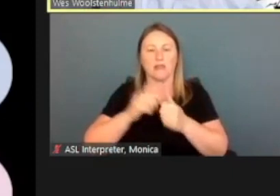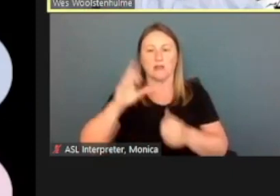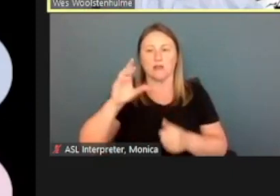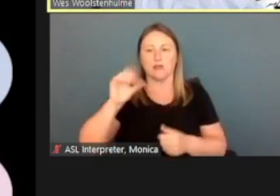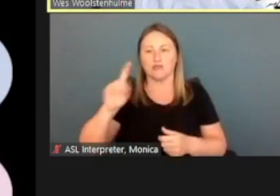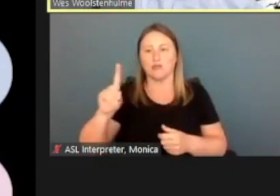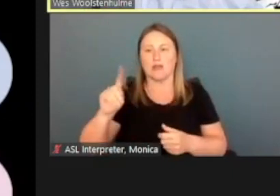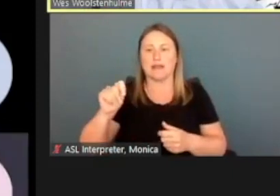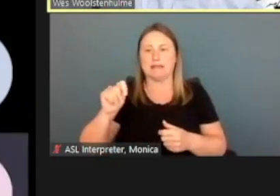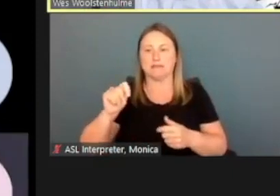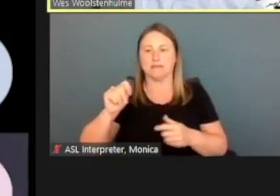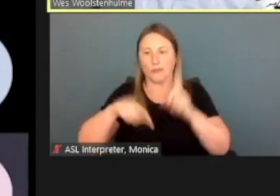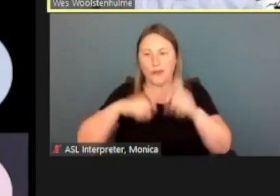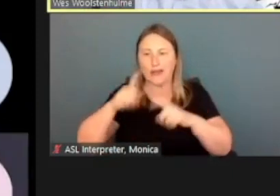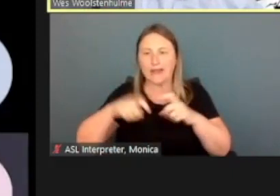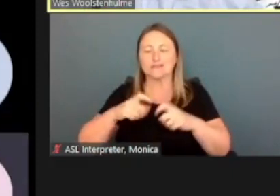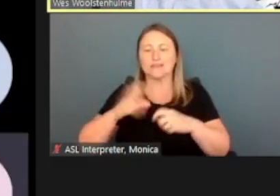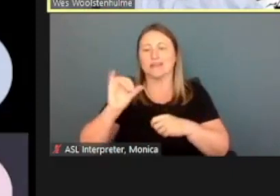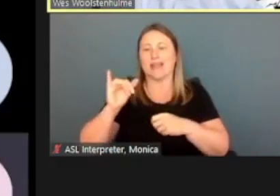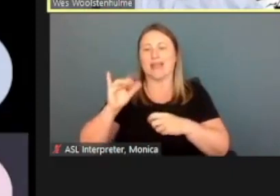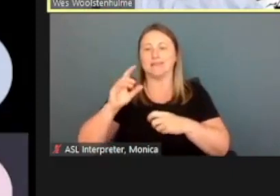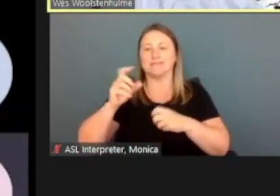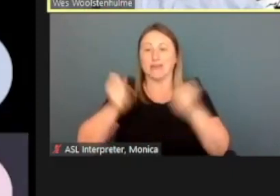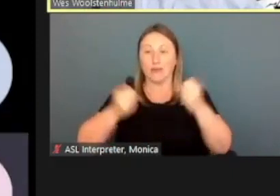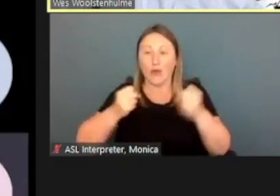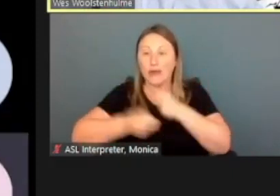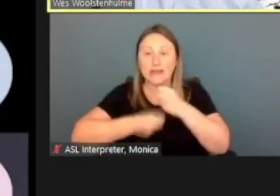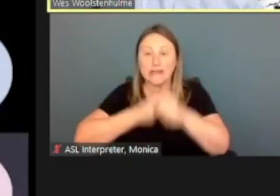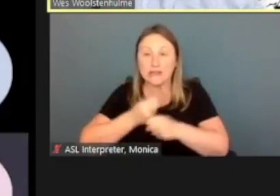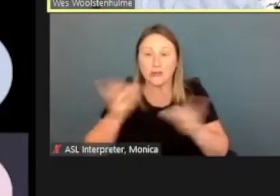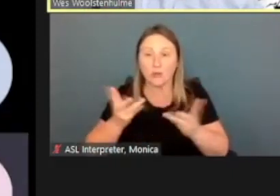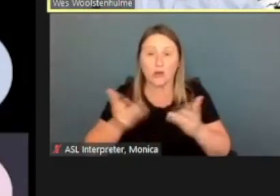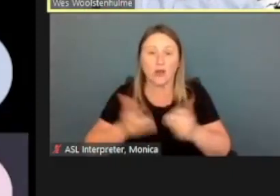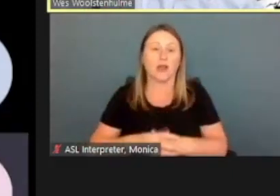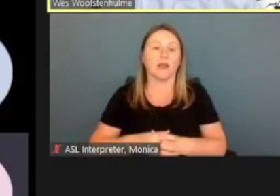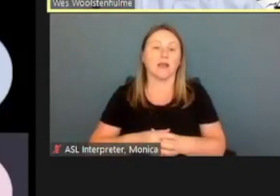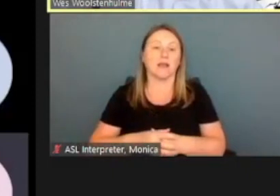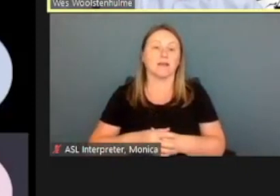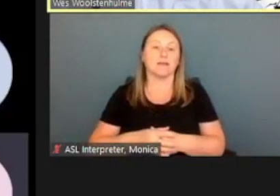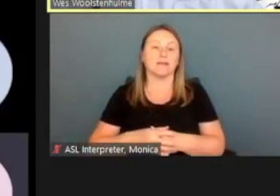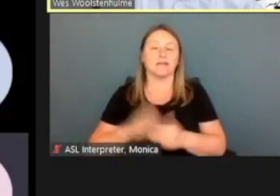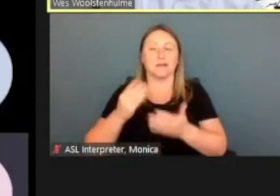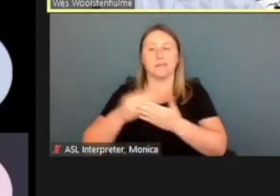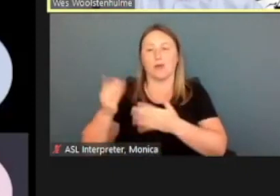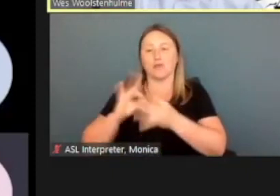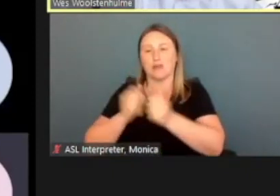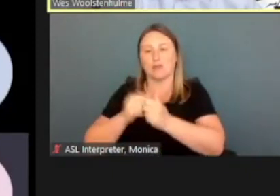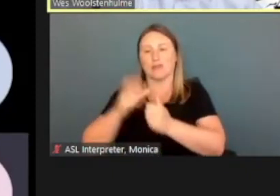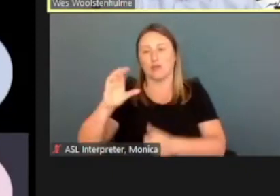What is the year of the vehicle that they, you know, 'cause it bought on credit, so it knows that.